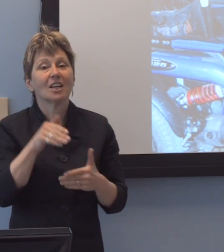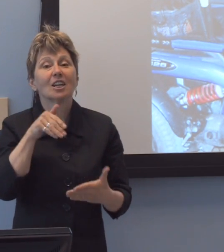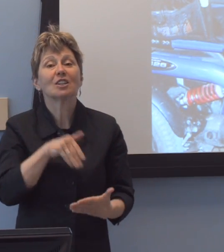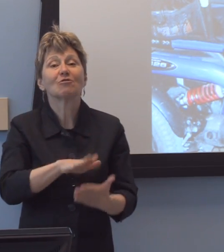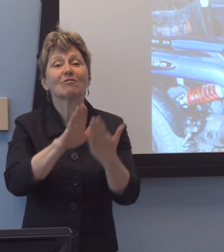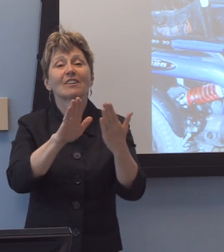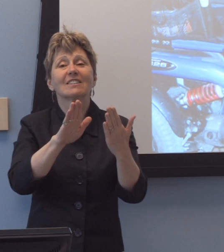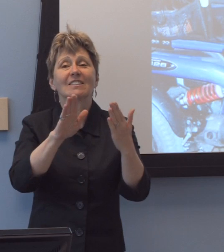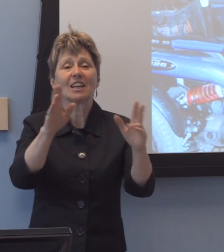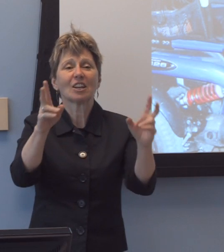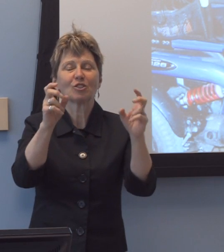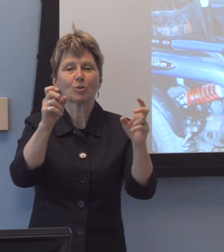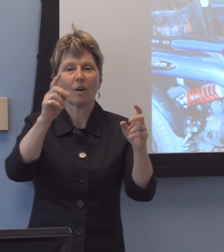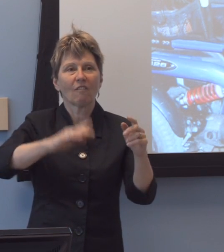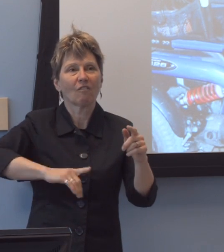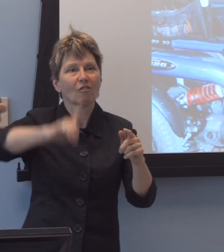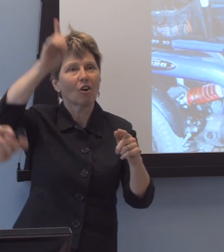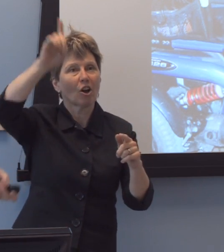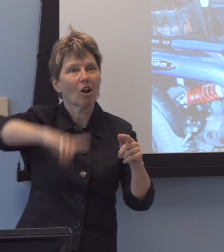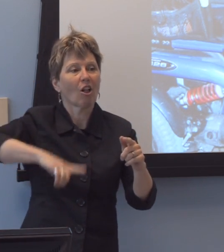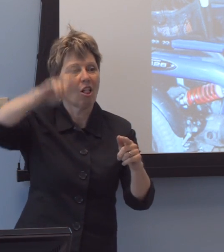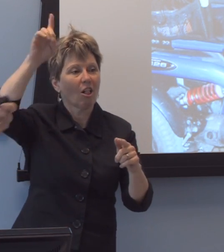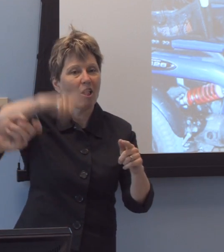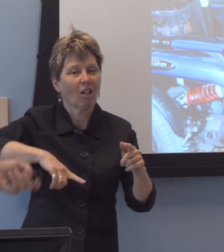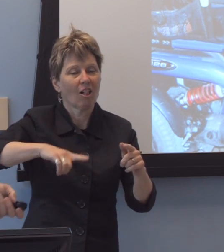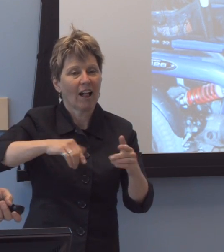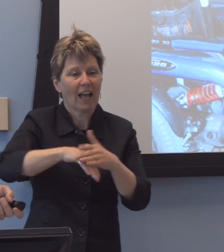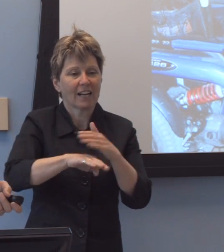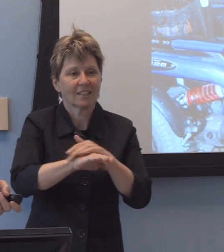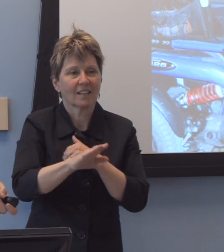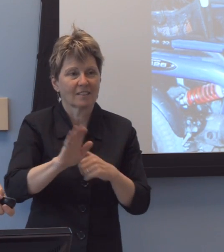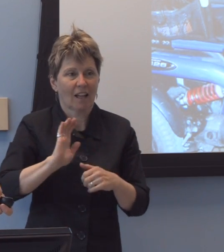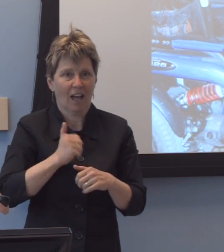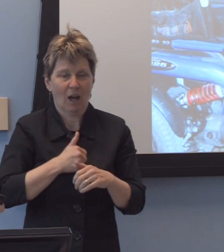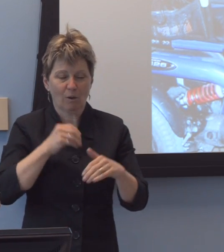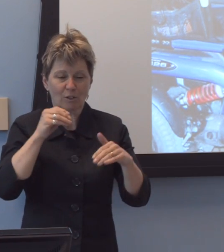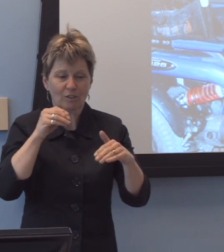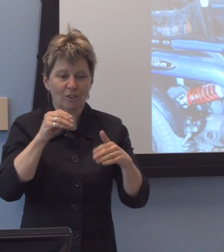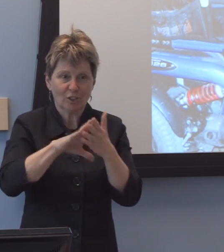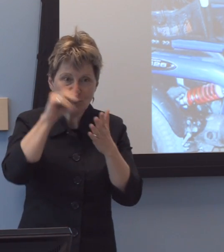which of course our students go to the same locales as all students to try to seek and obtain employment,